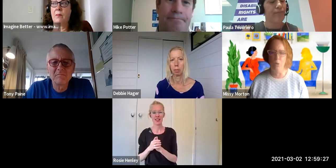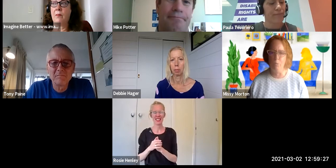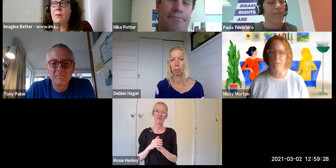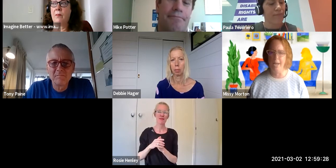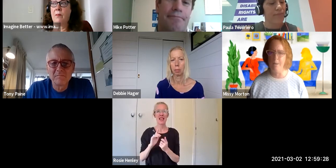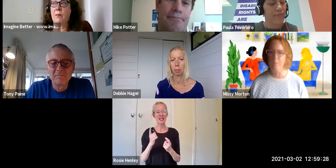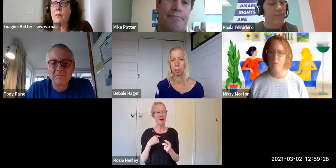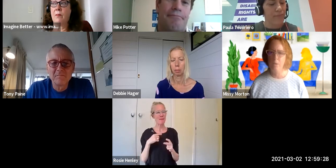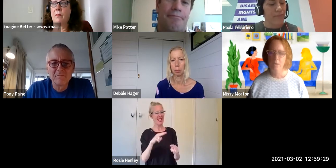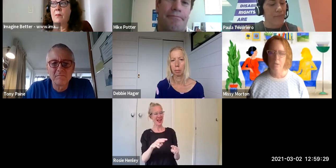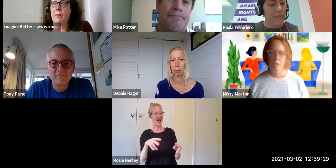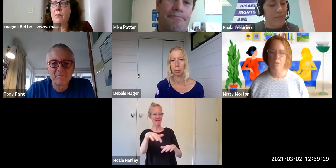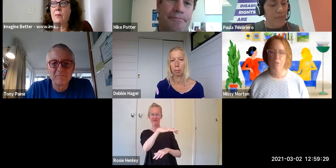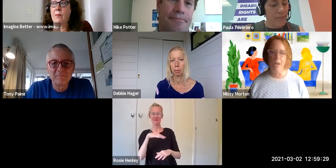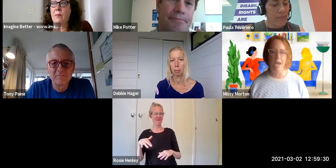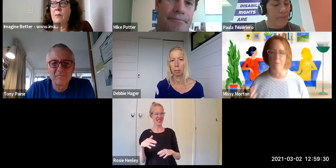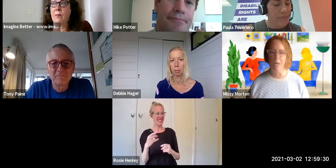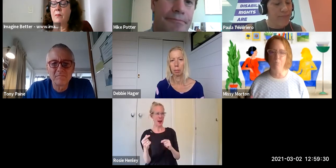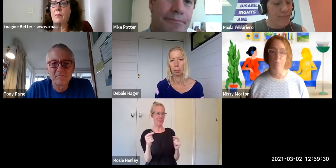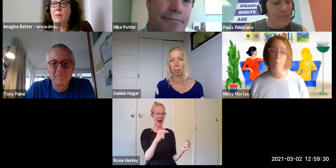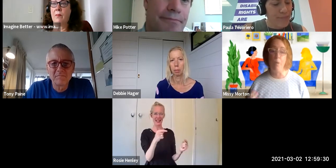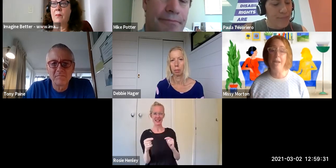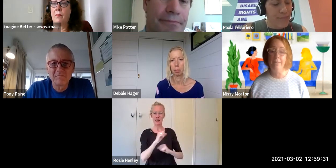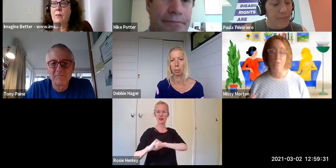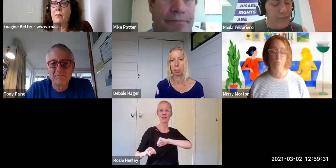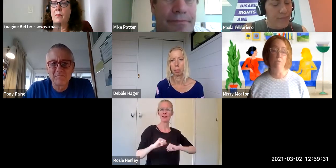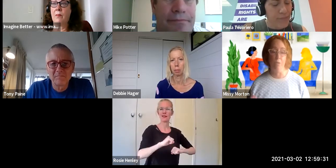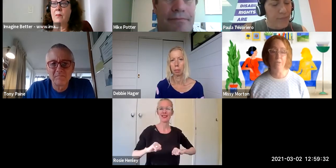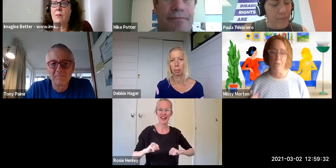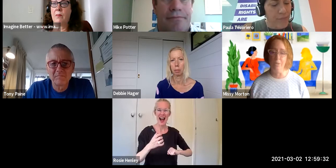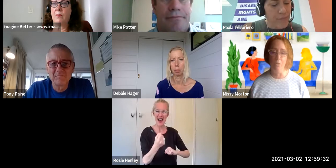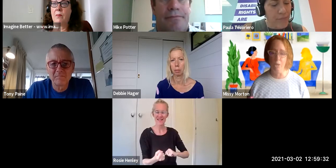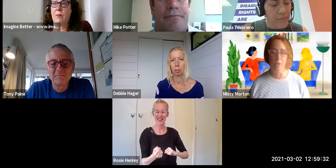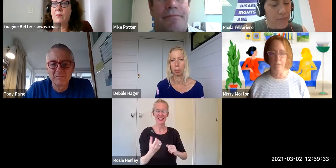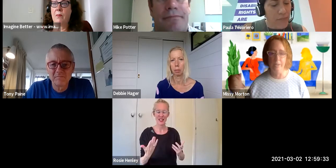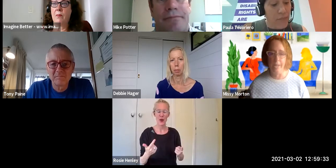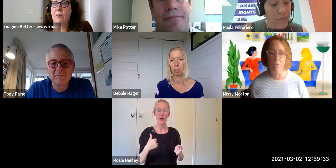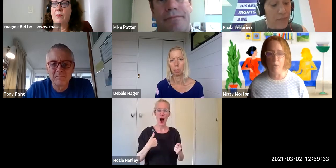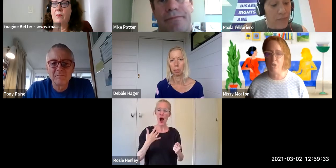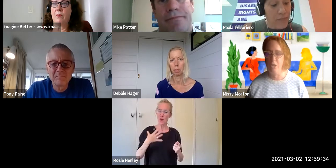word but just figure out how we might braid this river so it's all going in the same direction